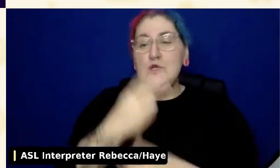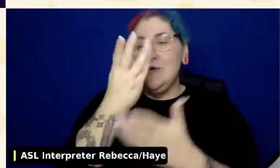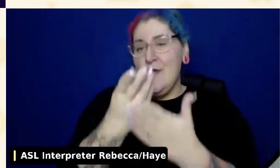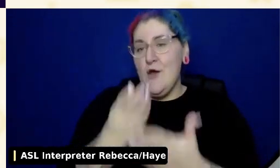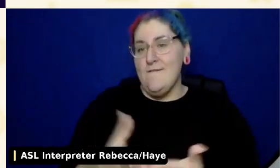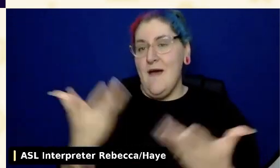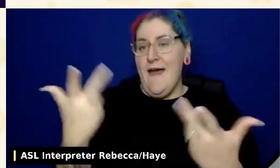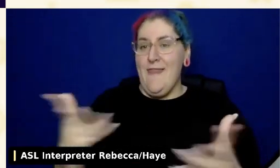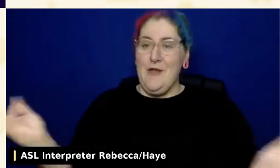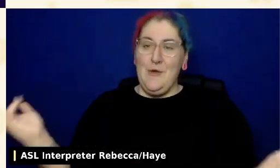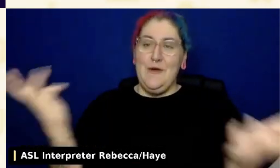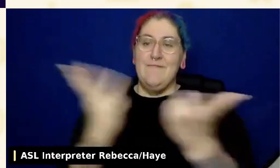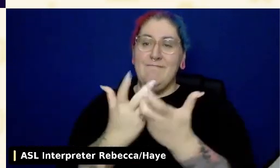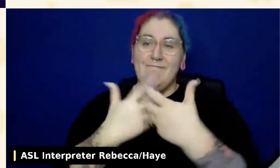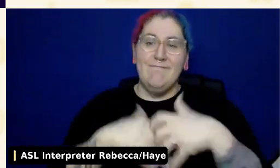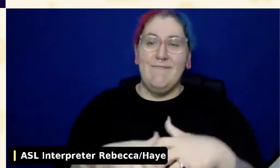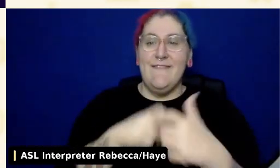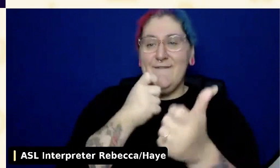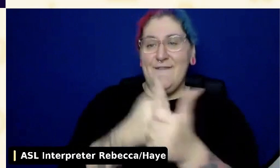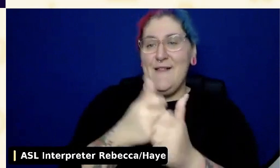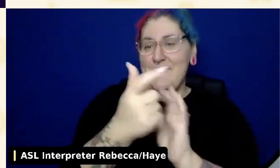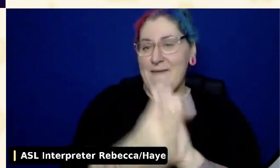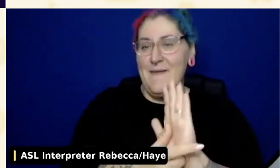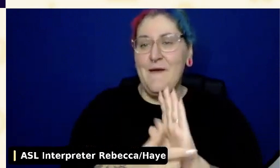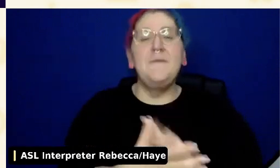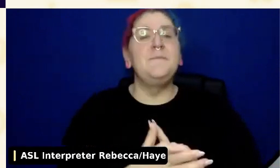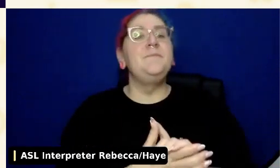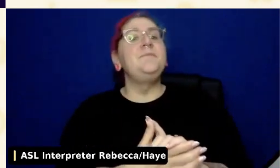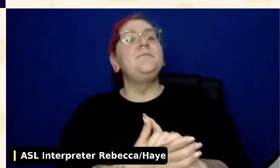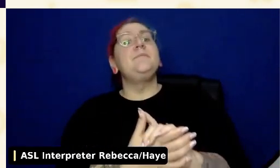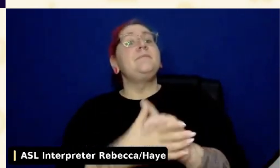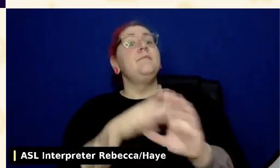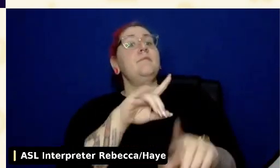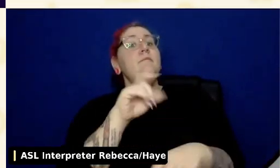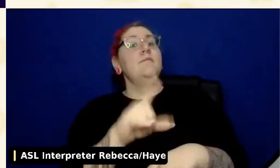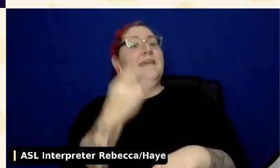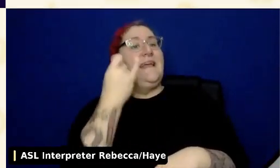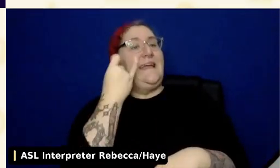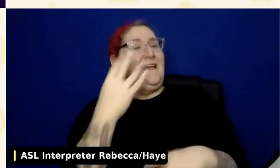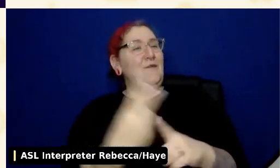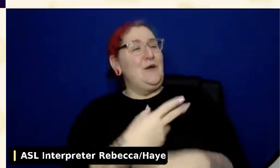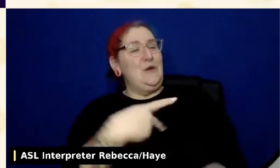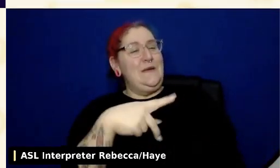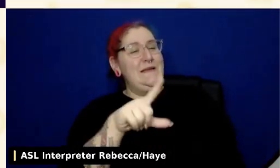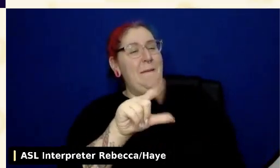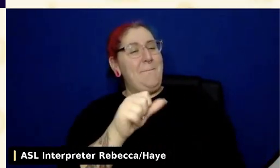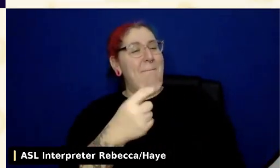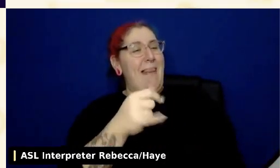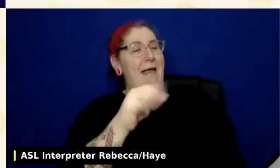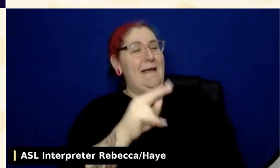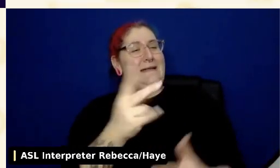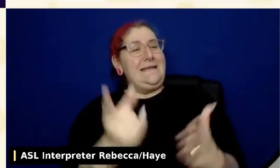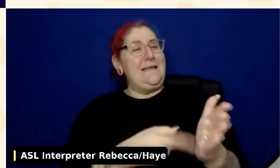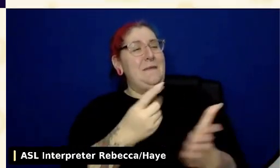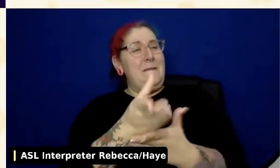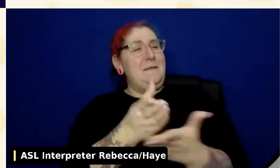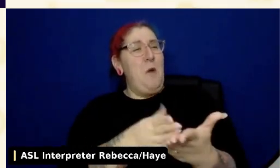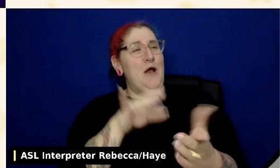I hope that helps. Chelsea asks, if we use plug-ins, we run into features within the plug-ins not being accessible and not having the access we need